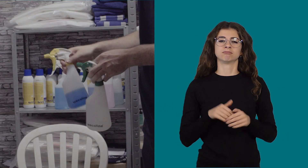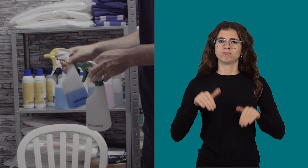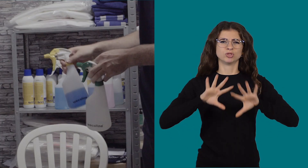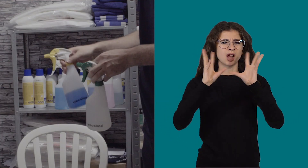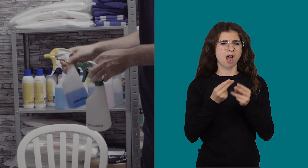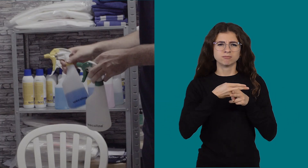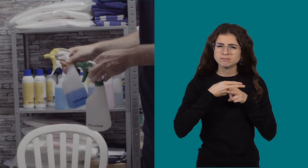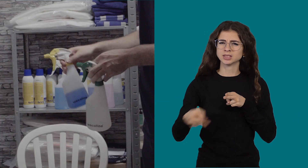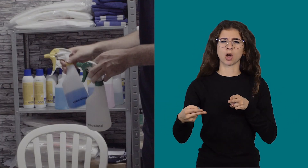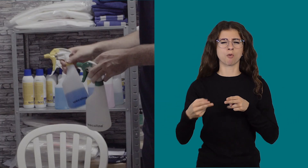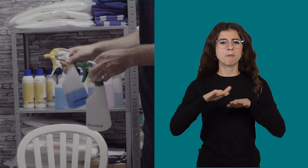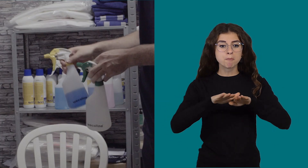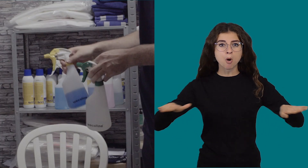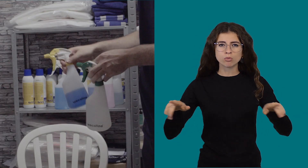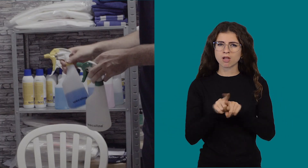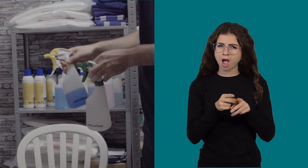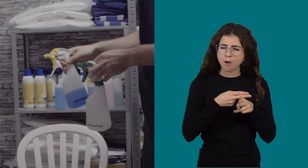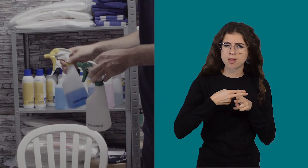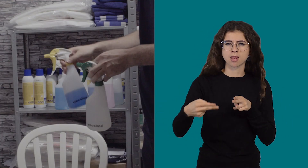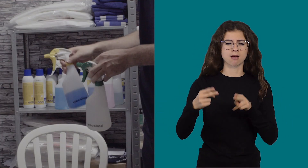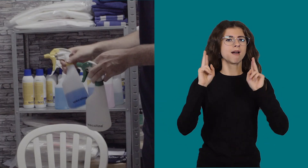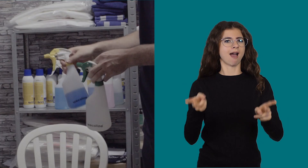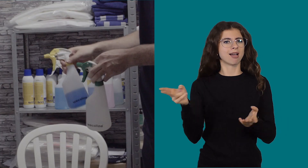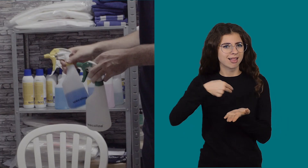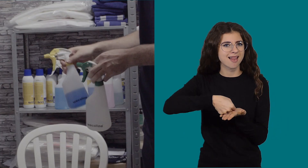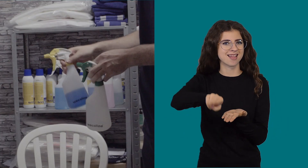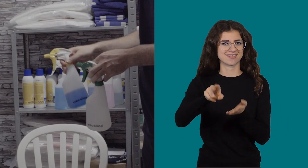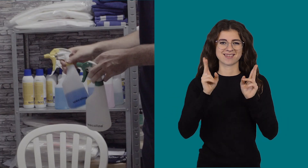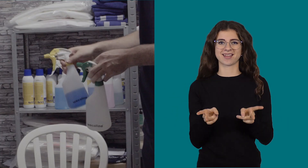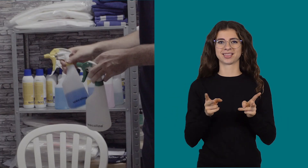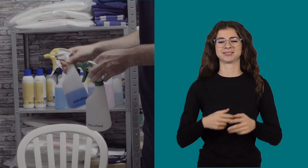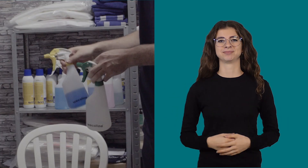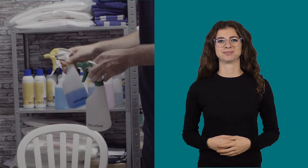It should be so clean that you can lick the floor.